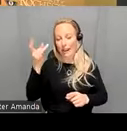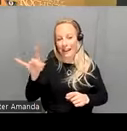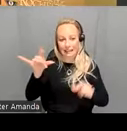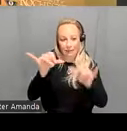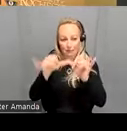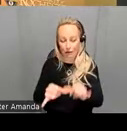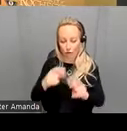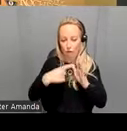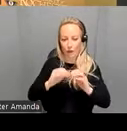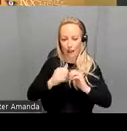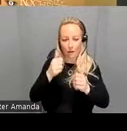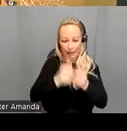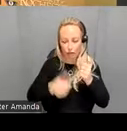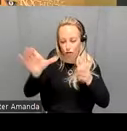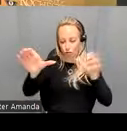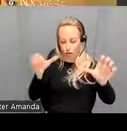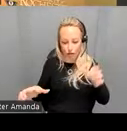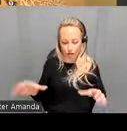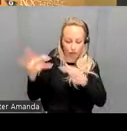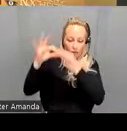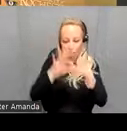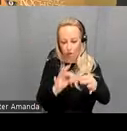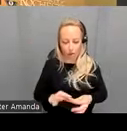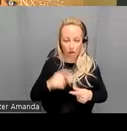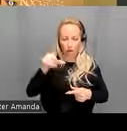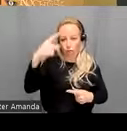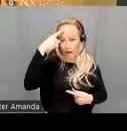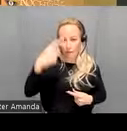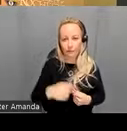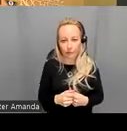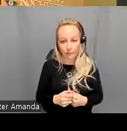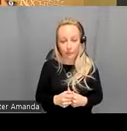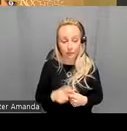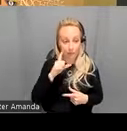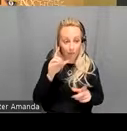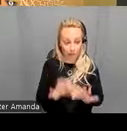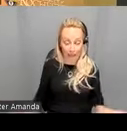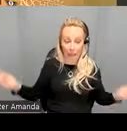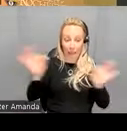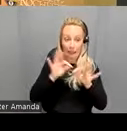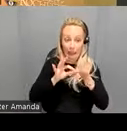is functionally connected to every other region in the brain so the key connectivity variables um